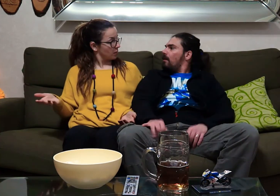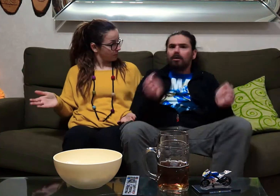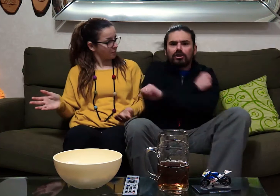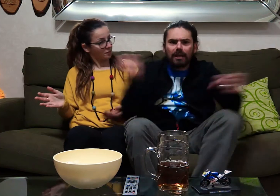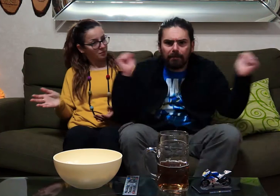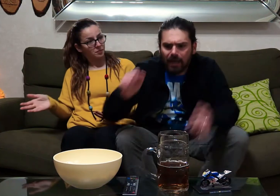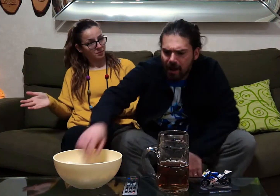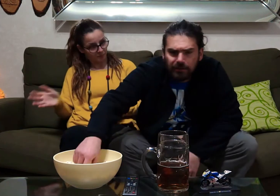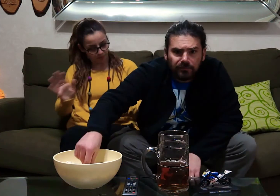but it is not possible.